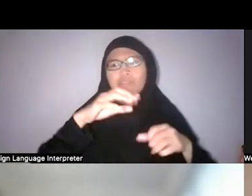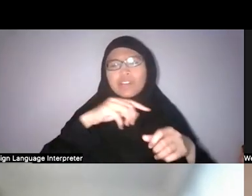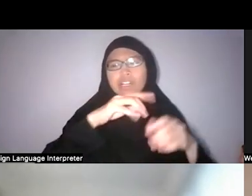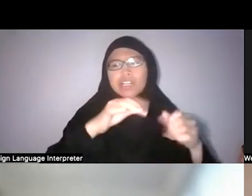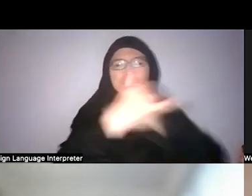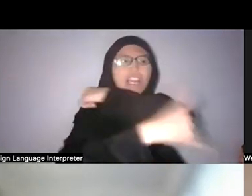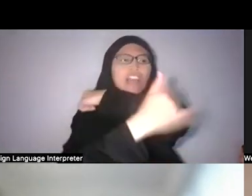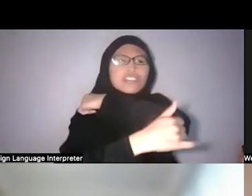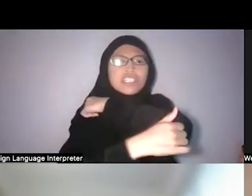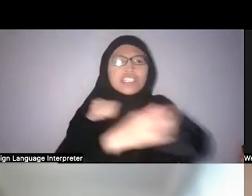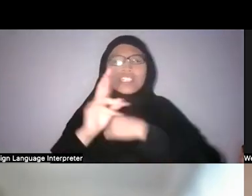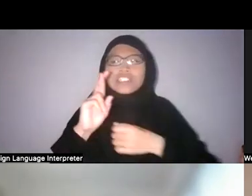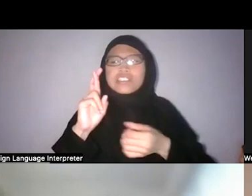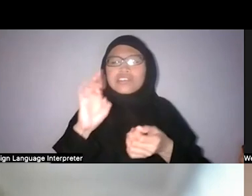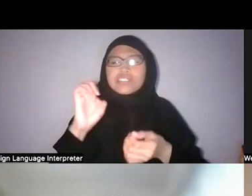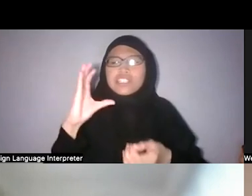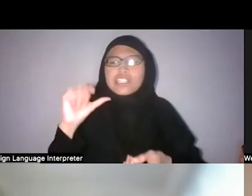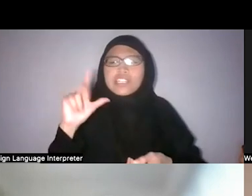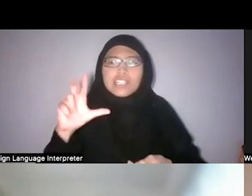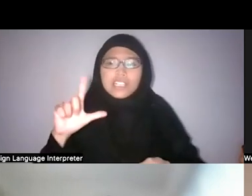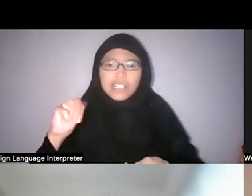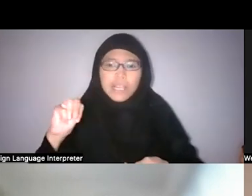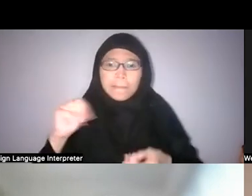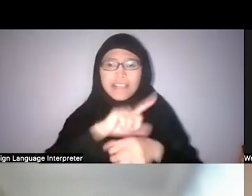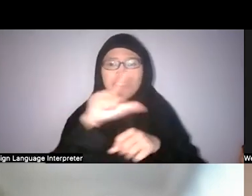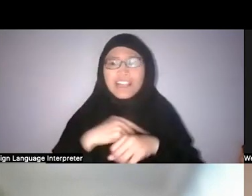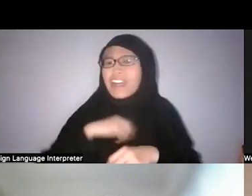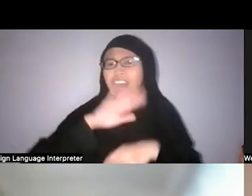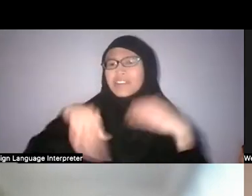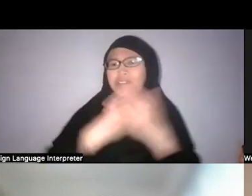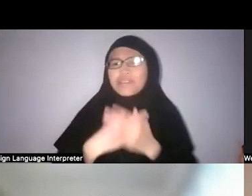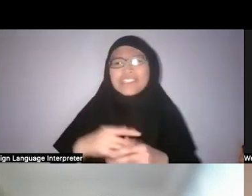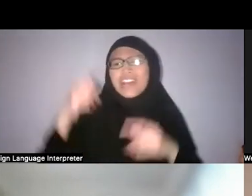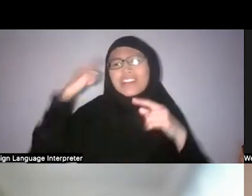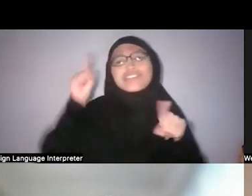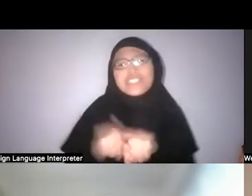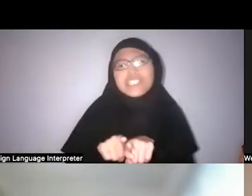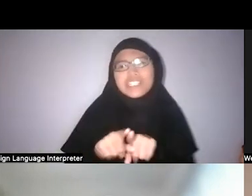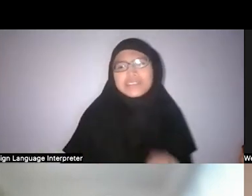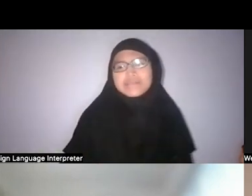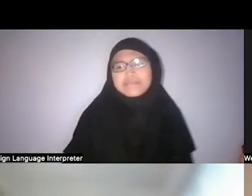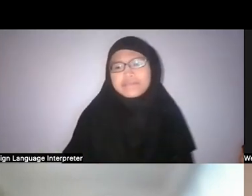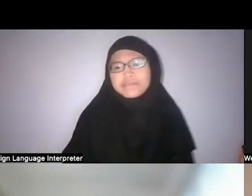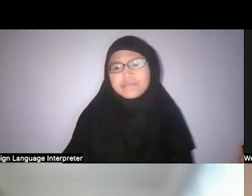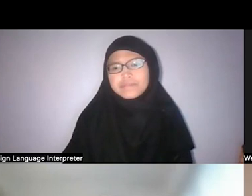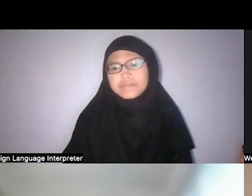I totally agree and I also think it's also exciting in a way